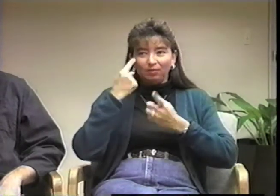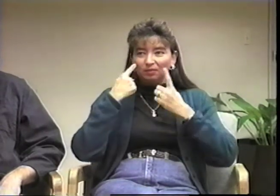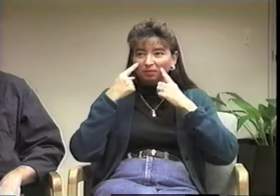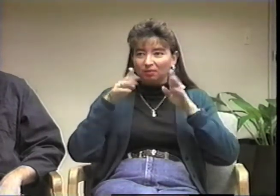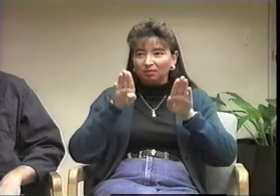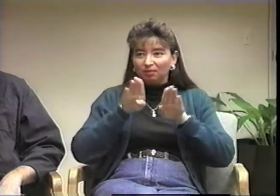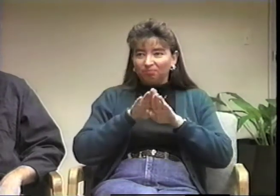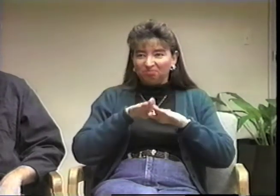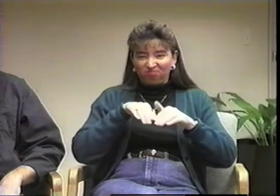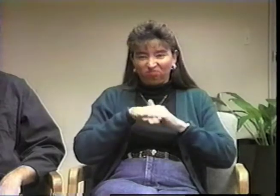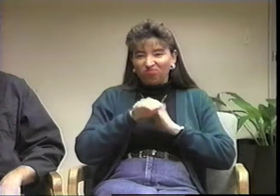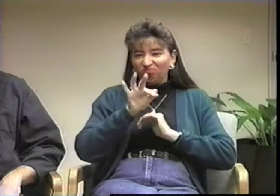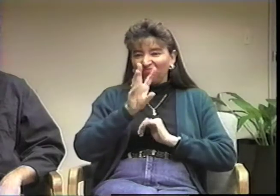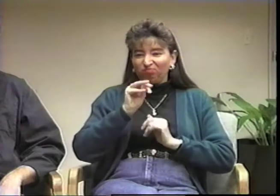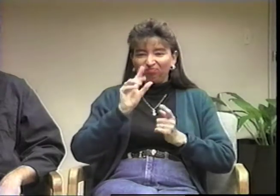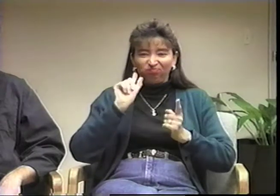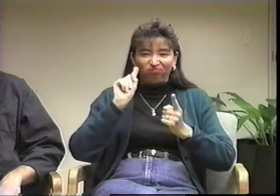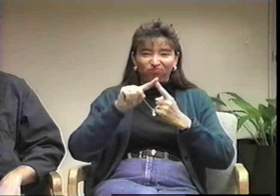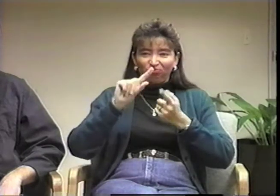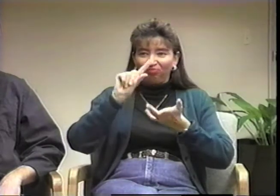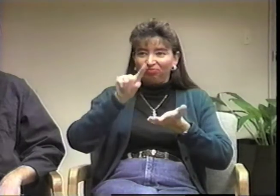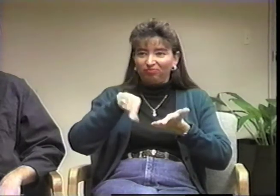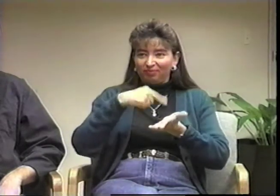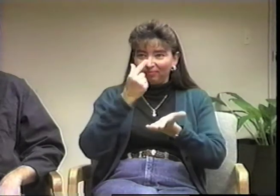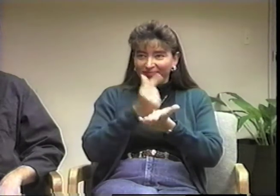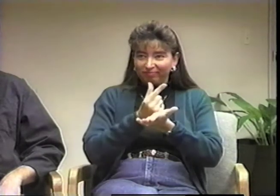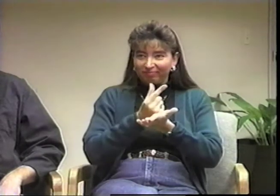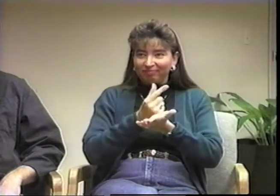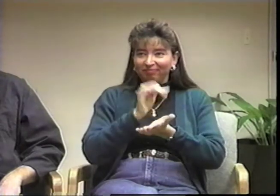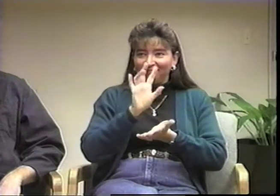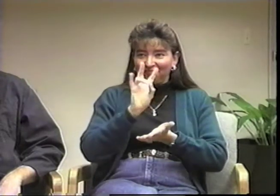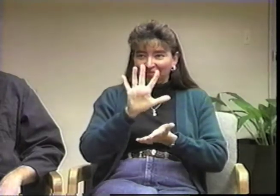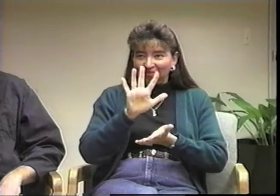I started in 1960 and continued there until I graduated in 1975.